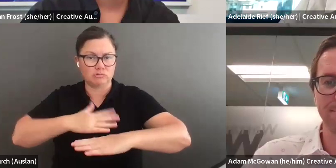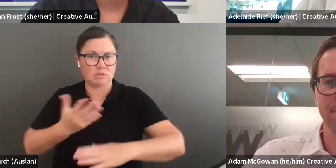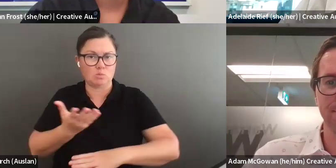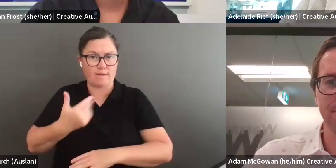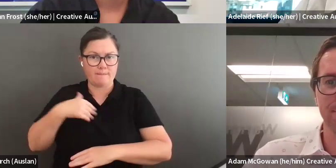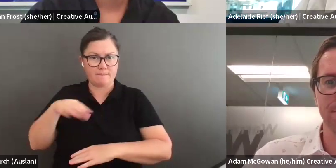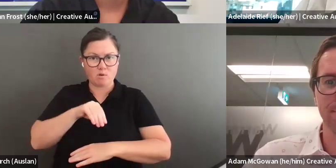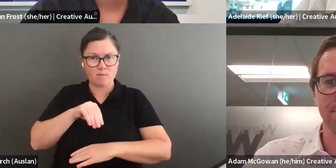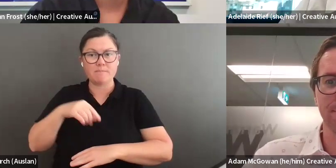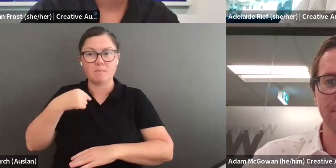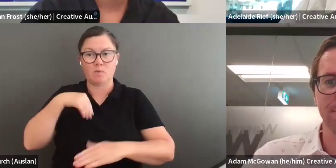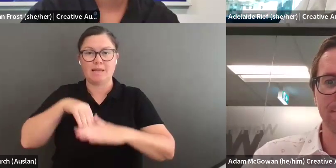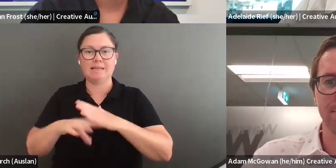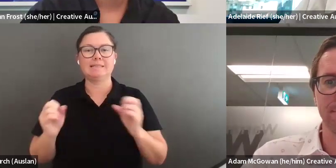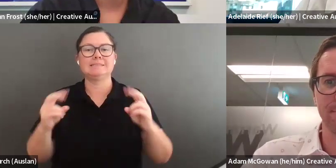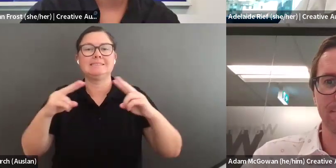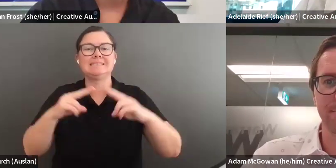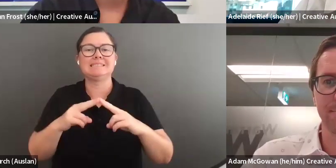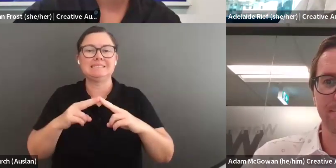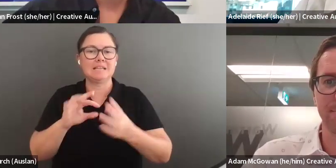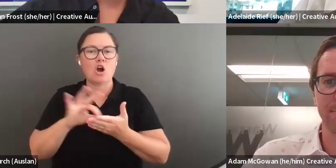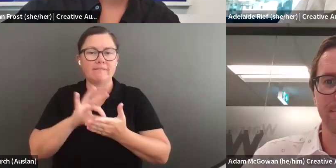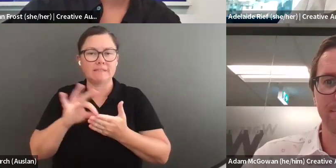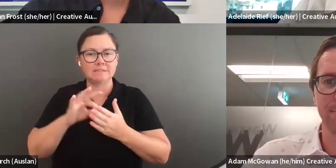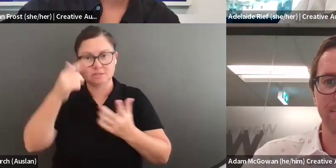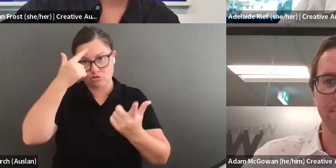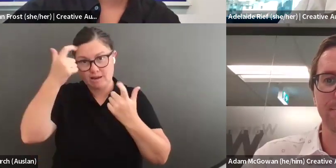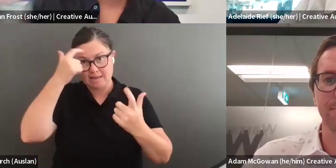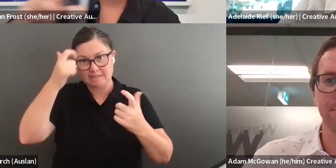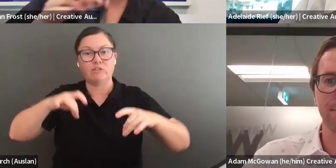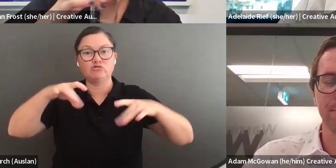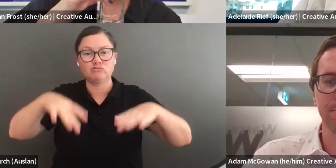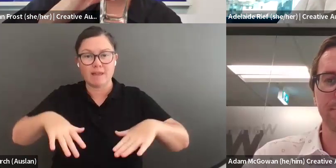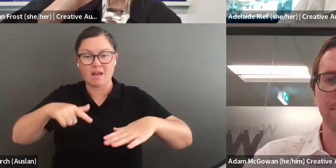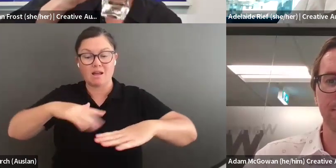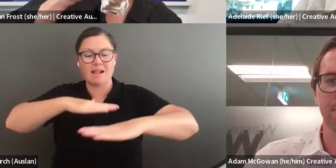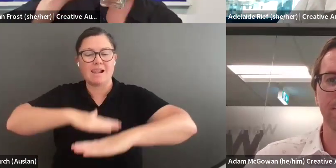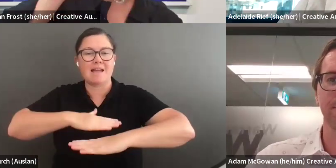about the program. I would like to start today by acknowledging the country we are all